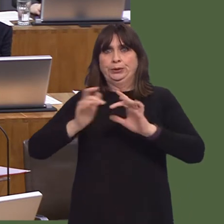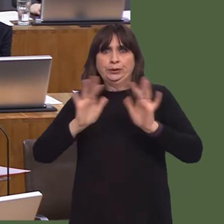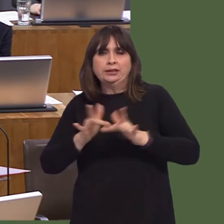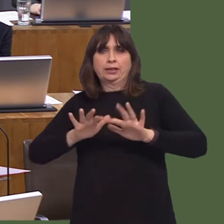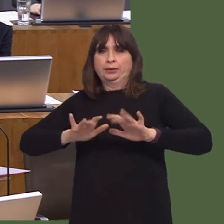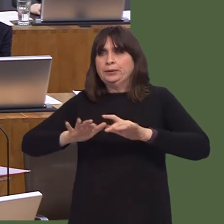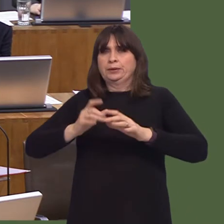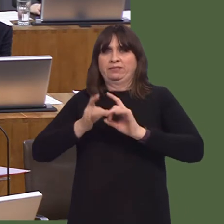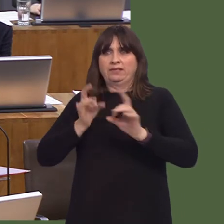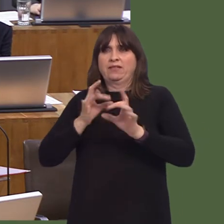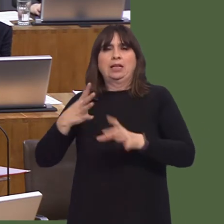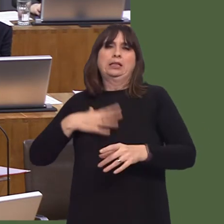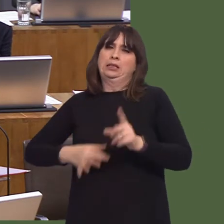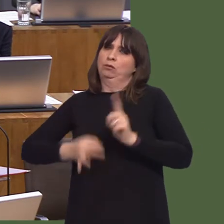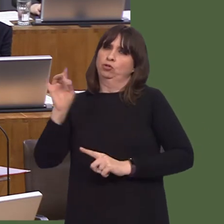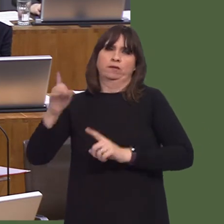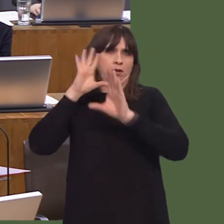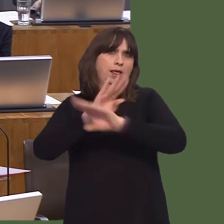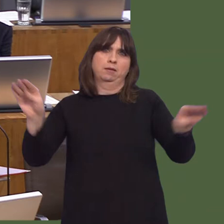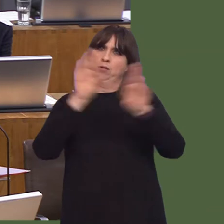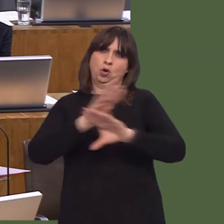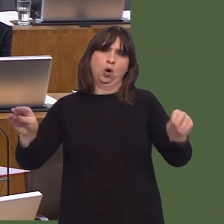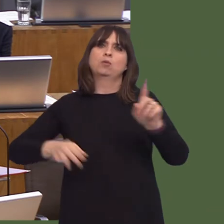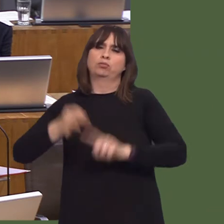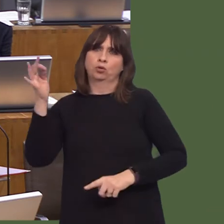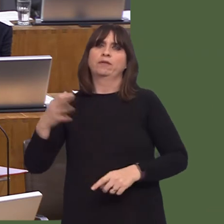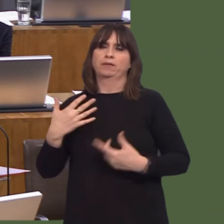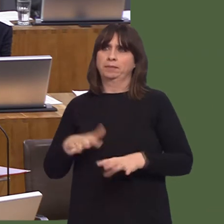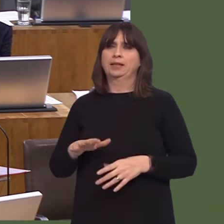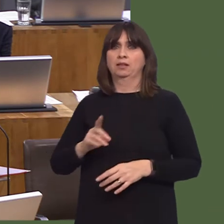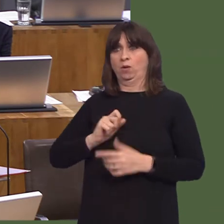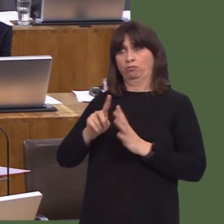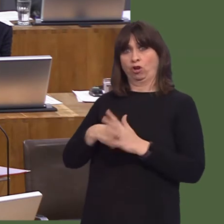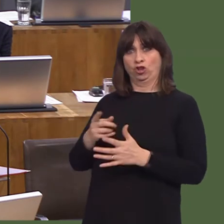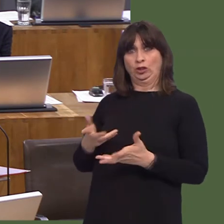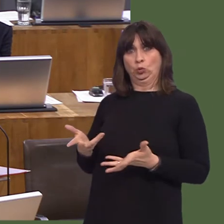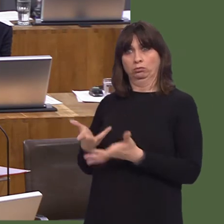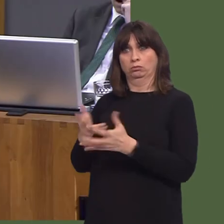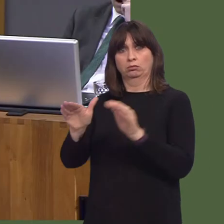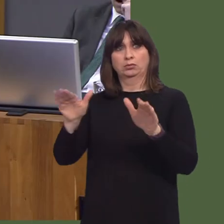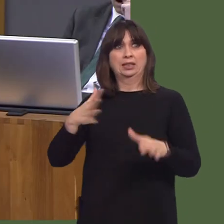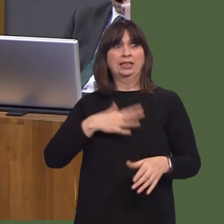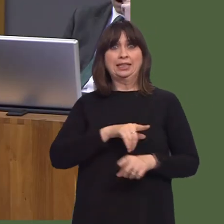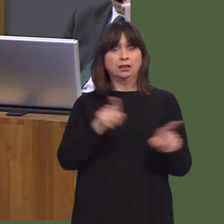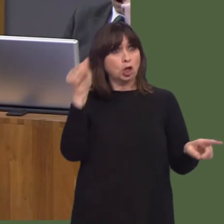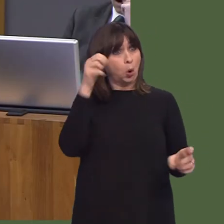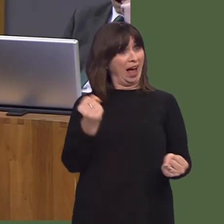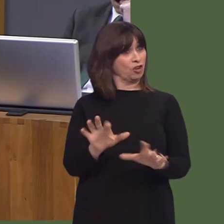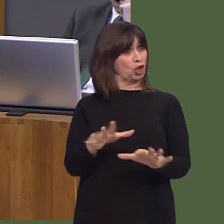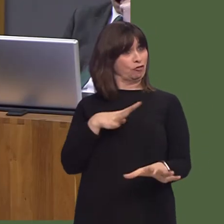regarding housing land supply set by his own Government? Carwyn Jones AM: Well, first of all, it's important that local authorities do have a